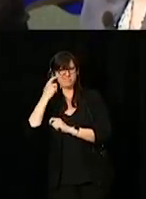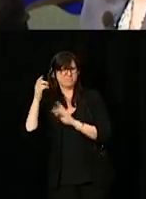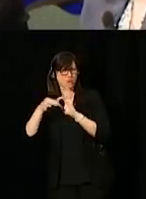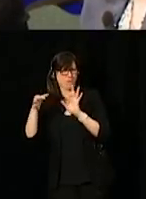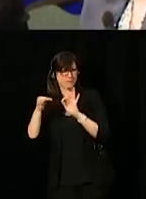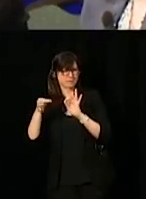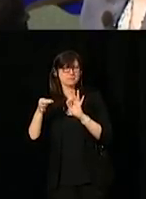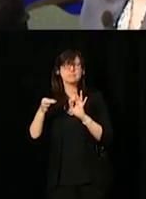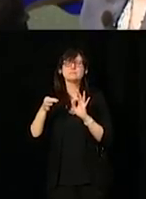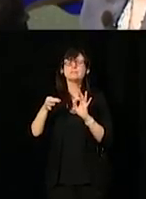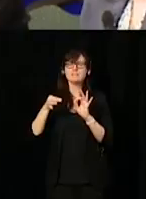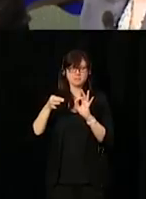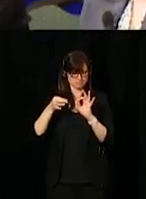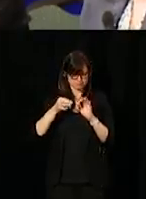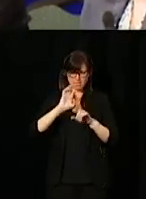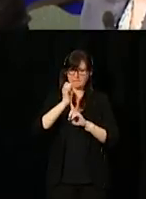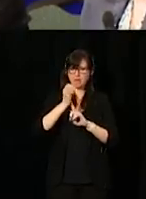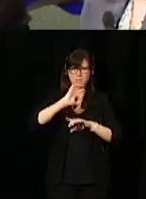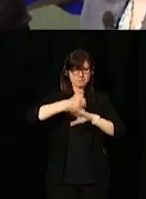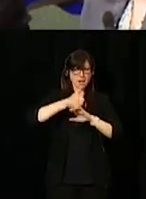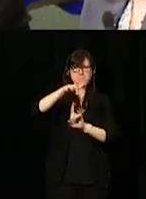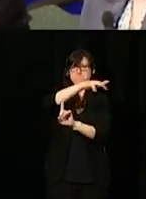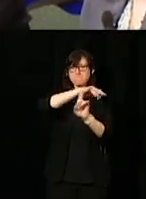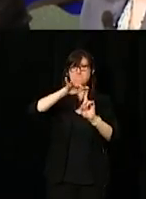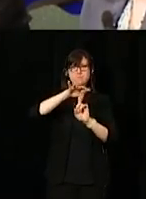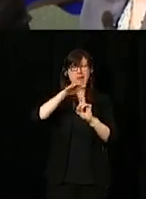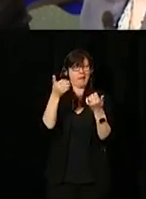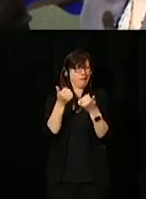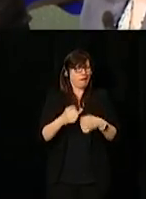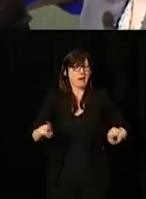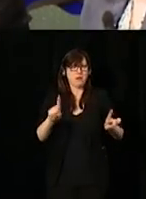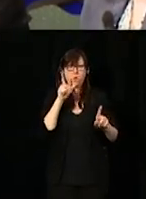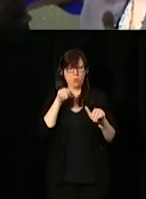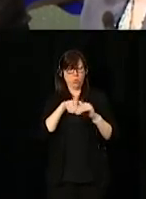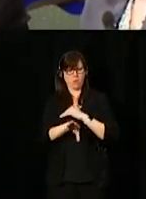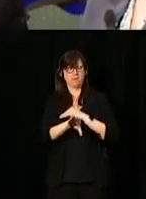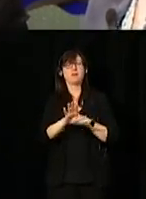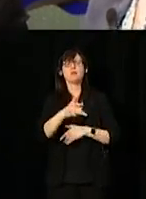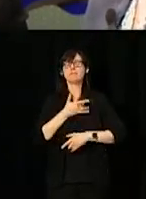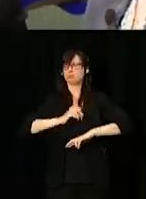one in which we create an environment where every individual feels that they have the tools